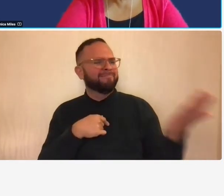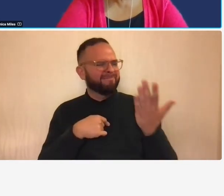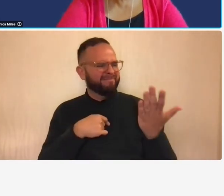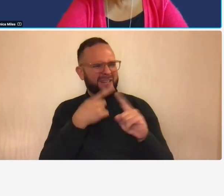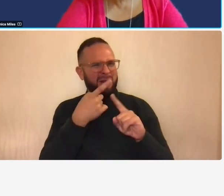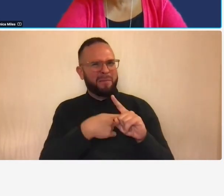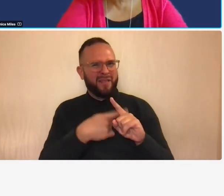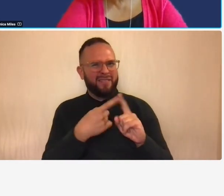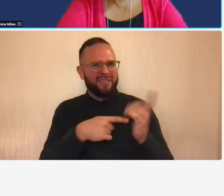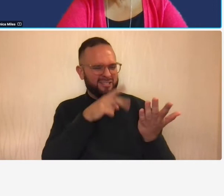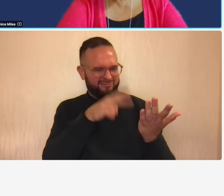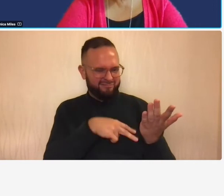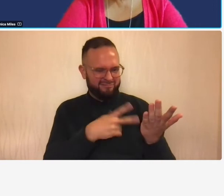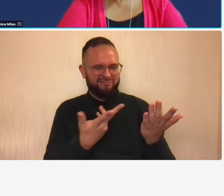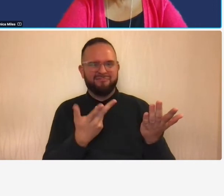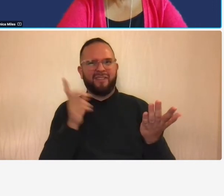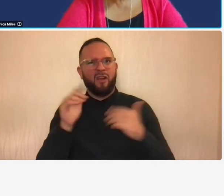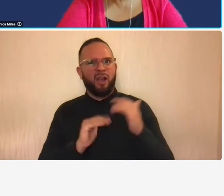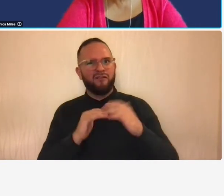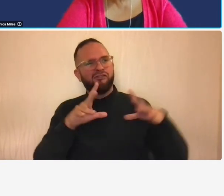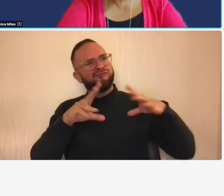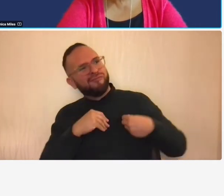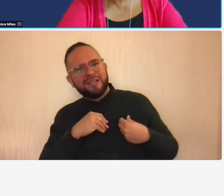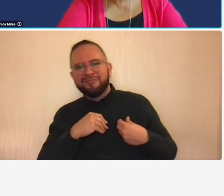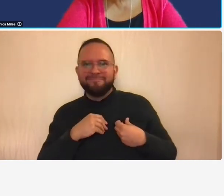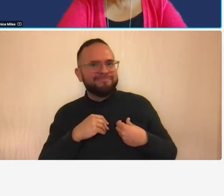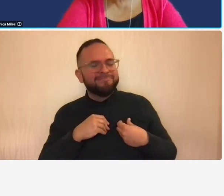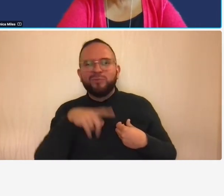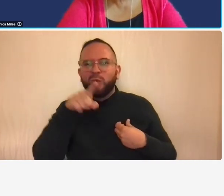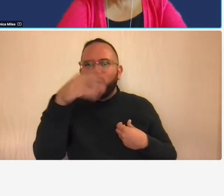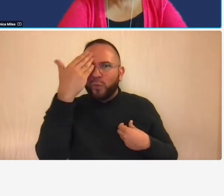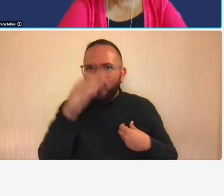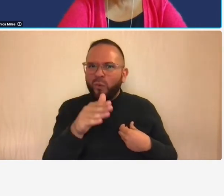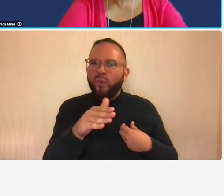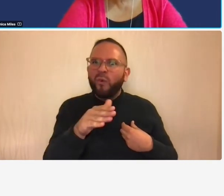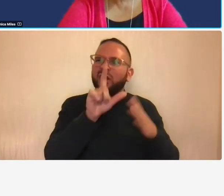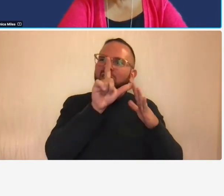you never know what your bottom line is until the end of the year until the tax accountant comes in